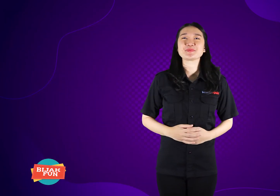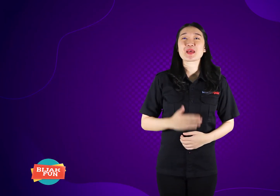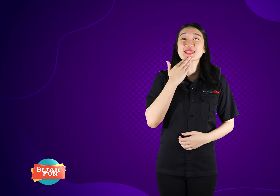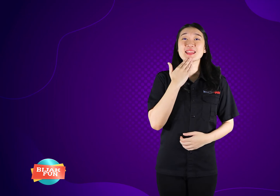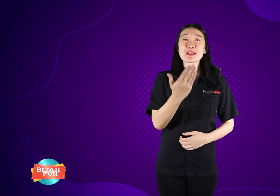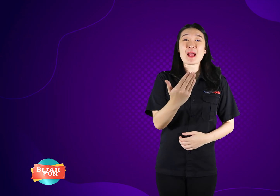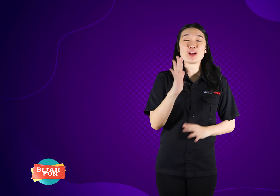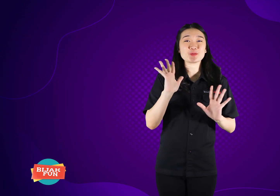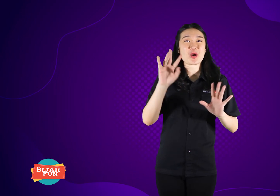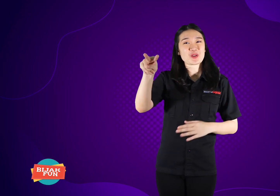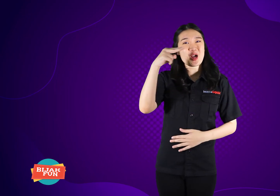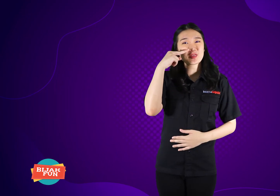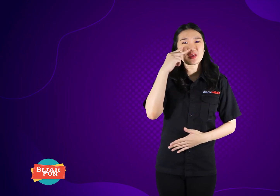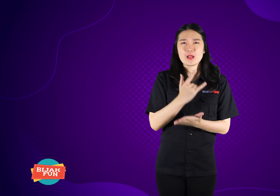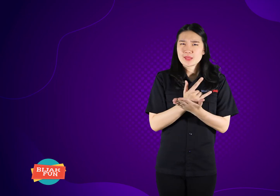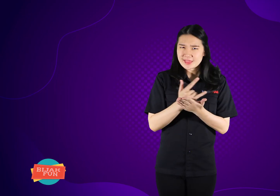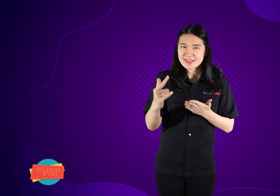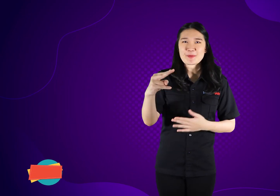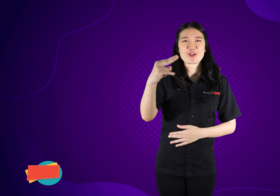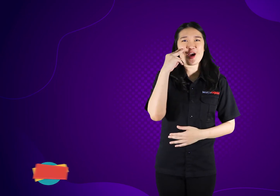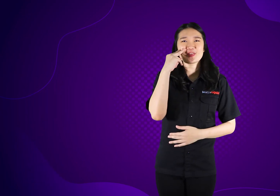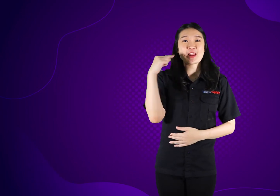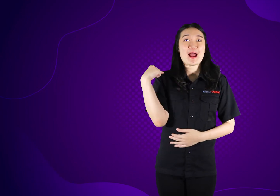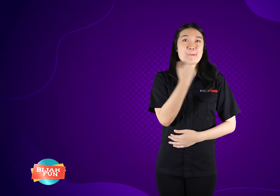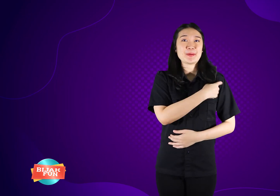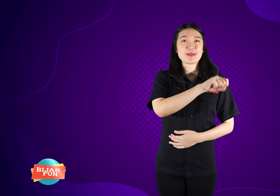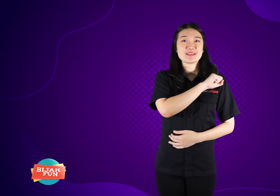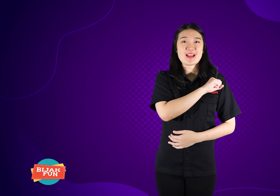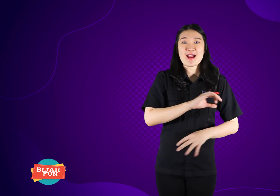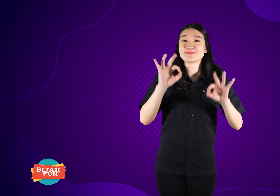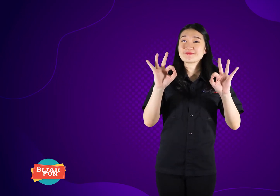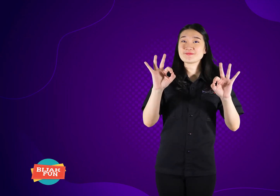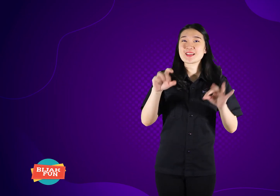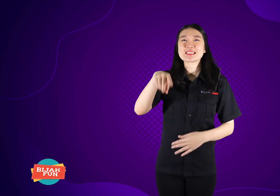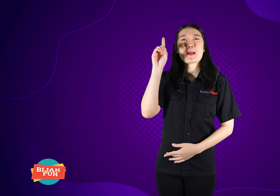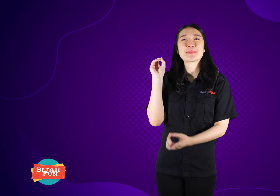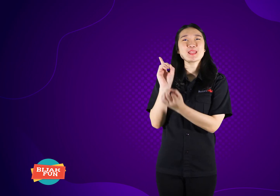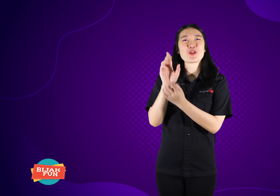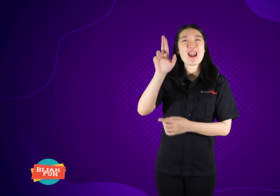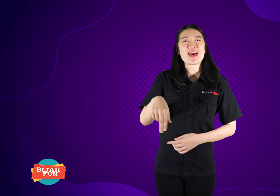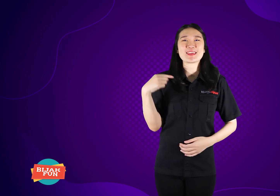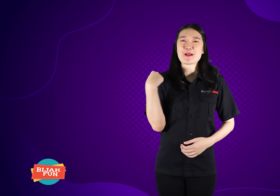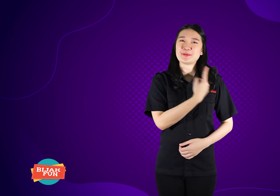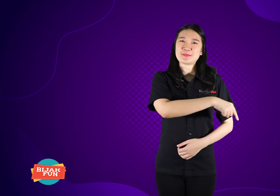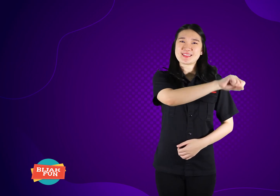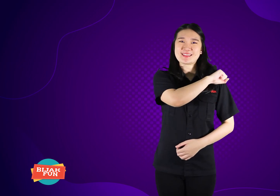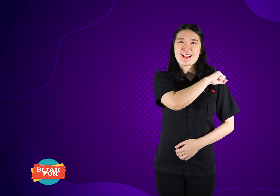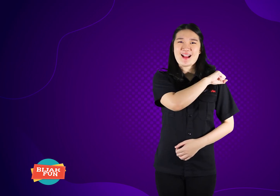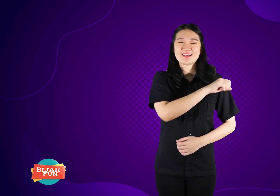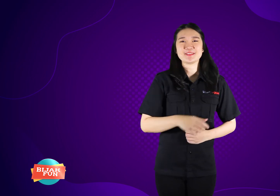Thank you for watching, keep watching on KamiBijak. See you soon.